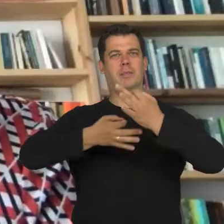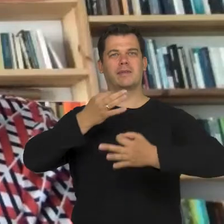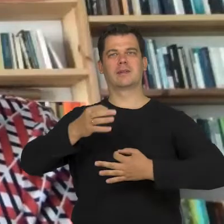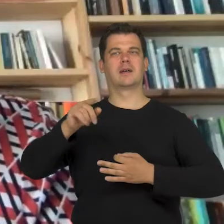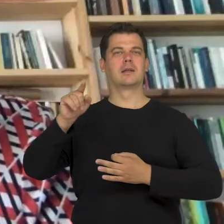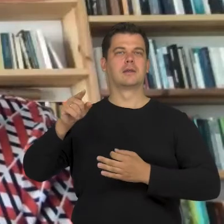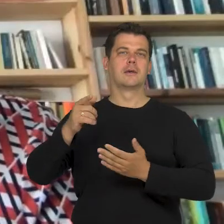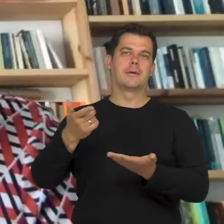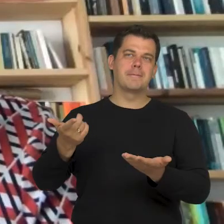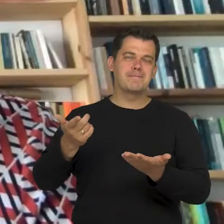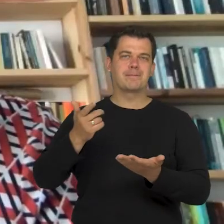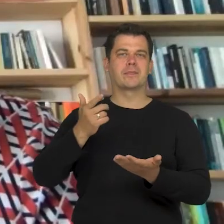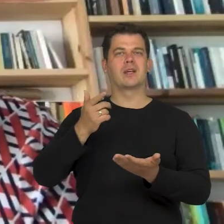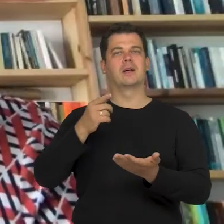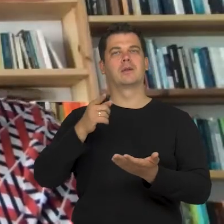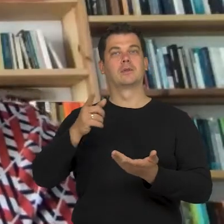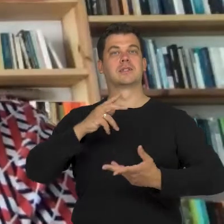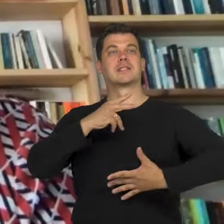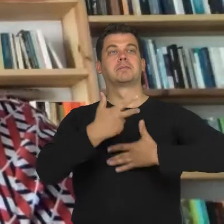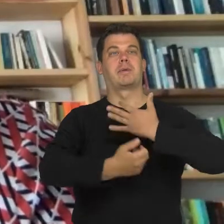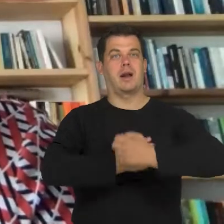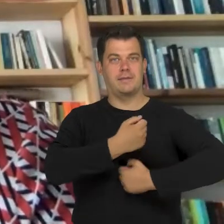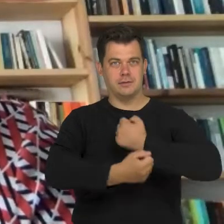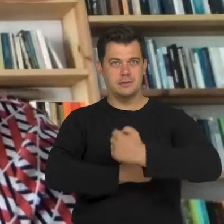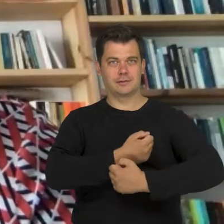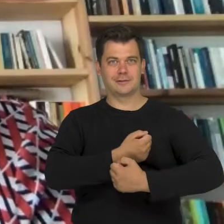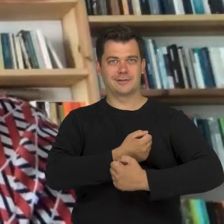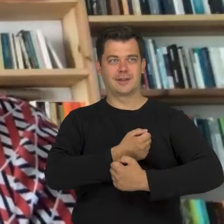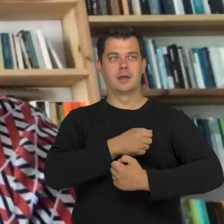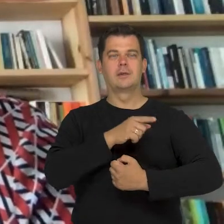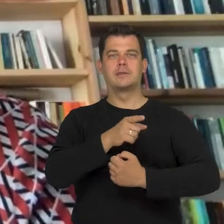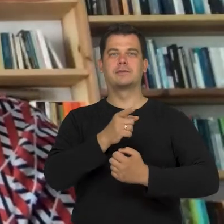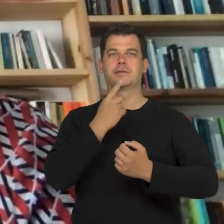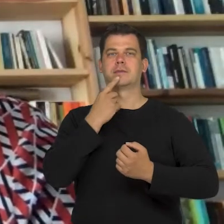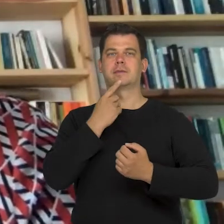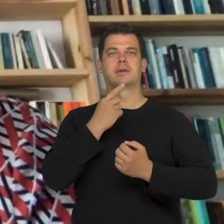that being able-bodied, in general, is a time-dependant state for people.